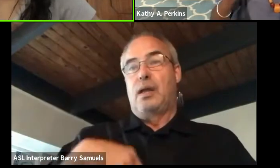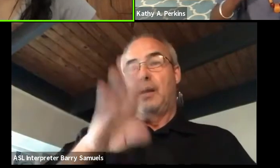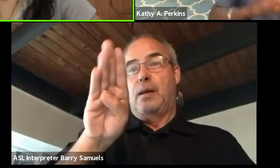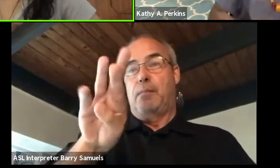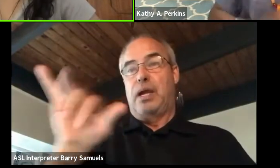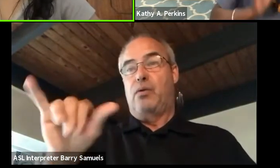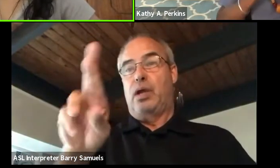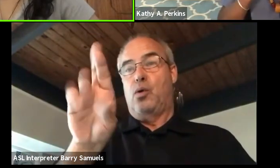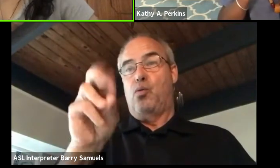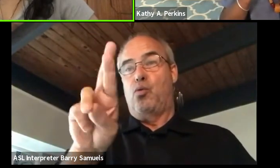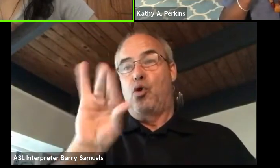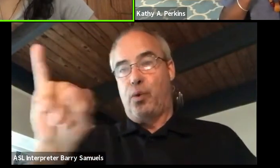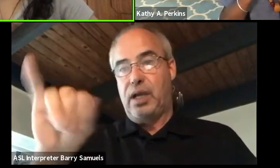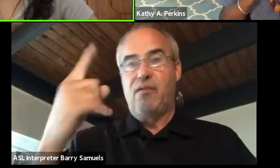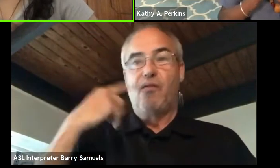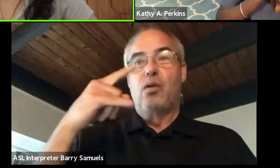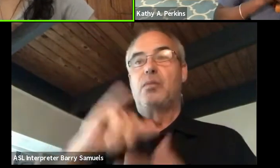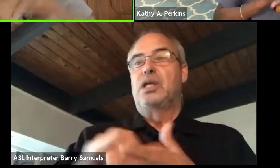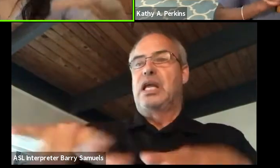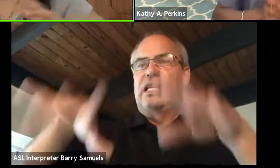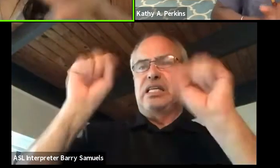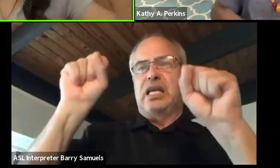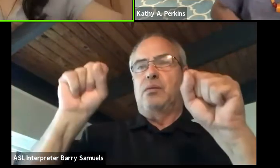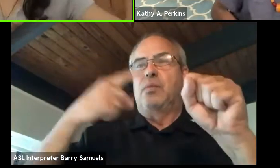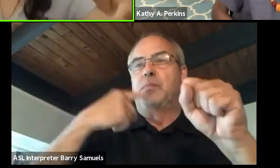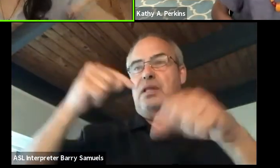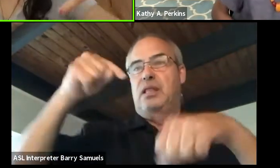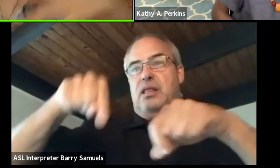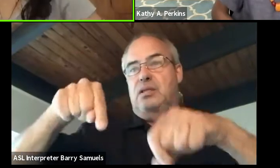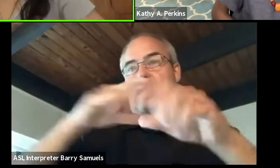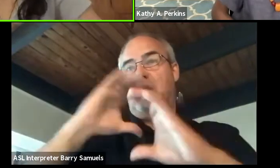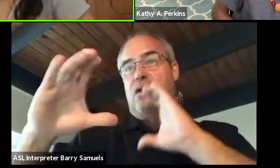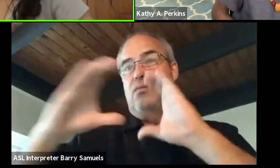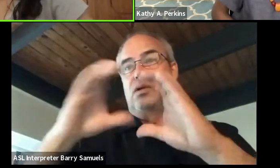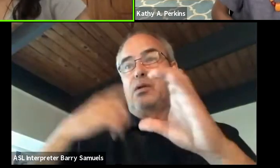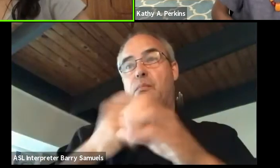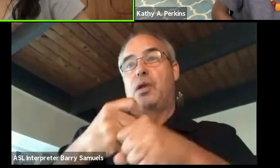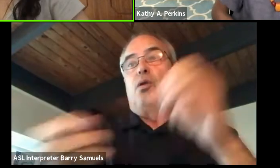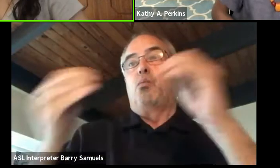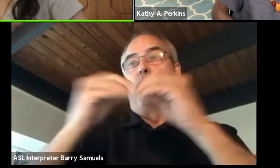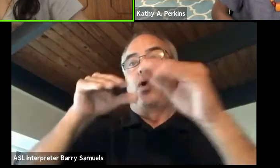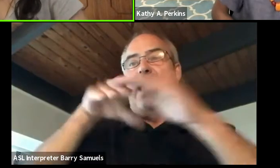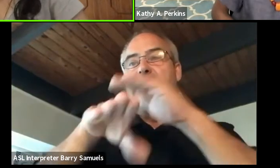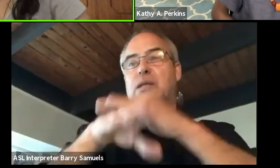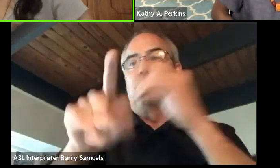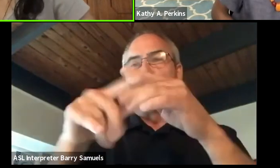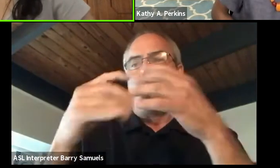for taking this whole conversation and making it more accessible to our audiences.